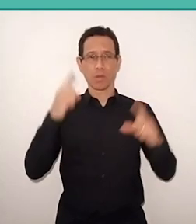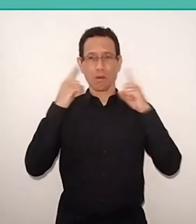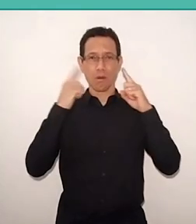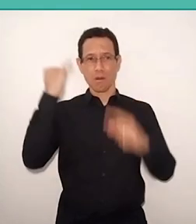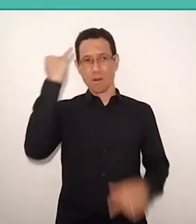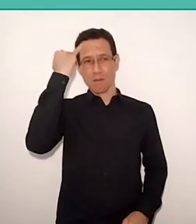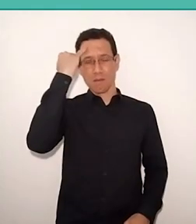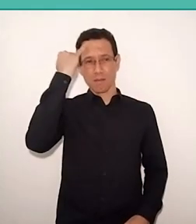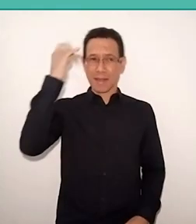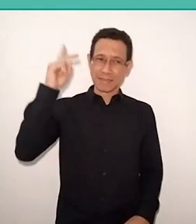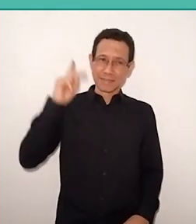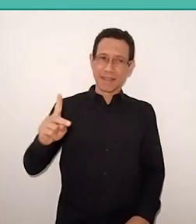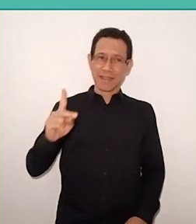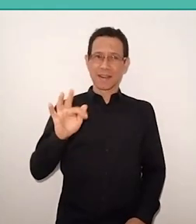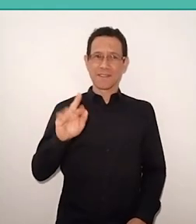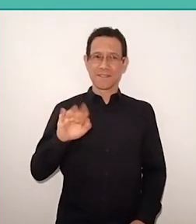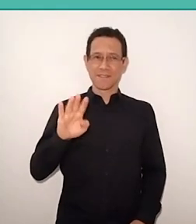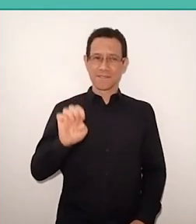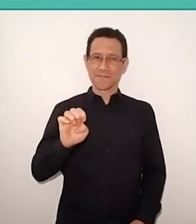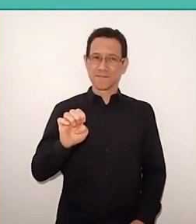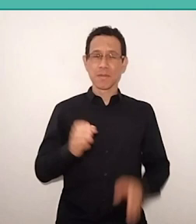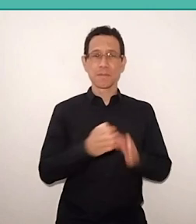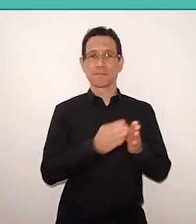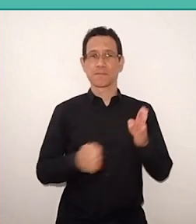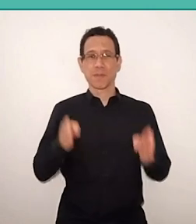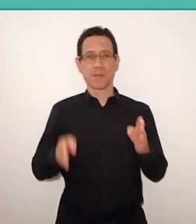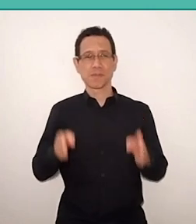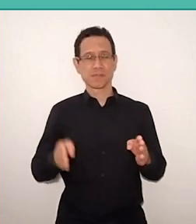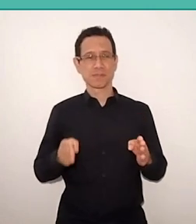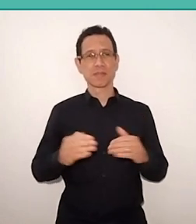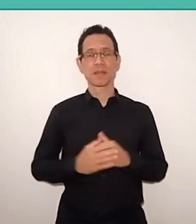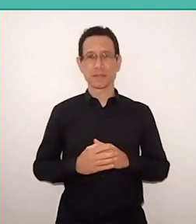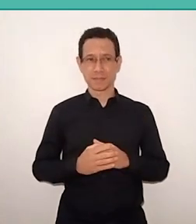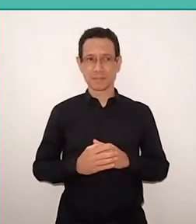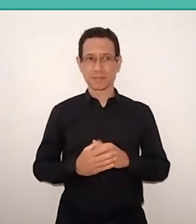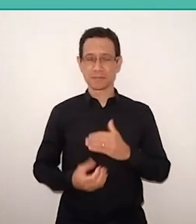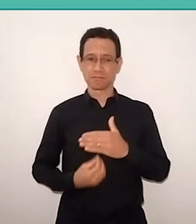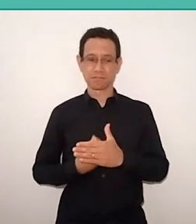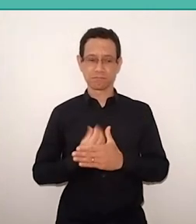compared in the emergency period from Freire's thought